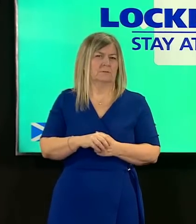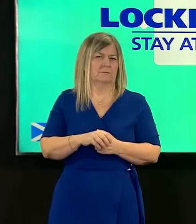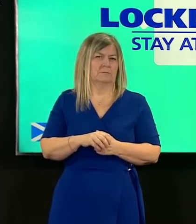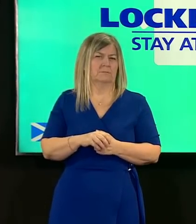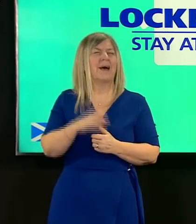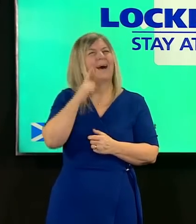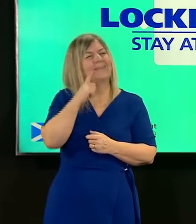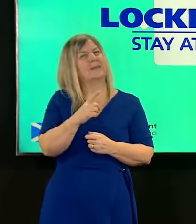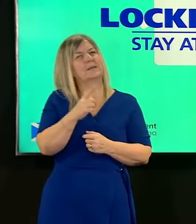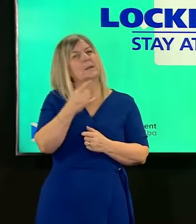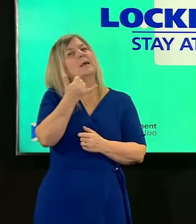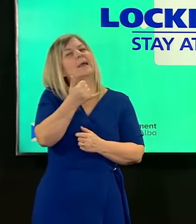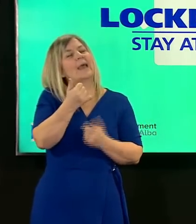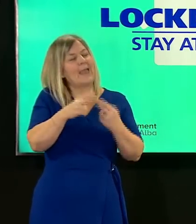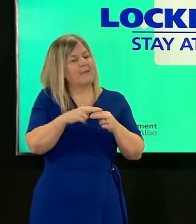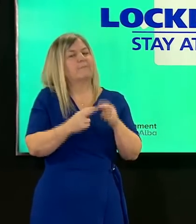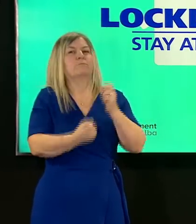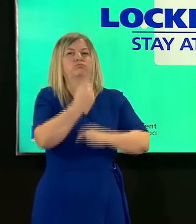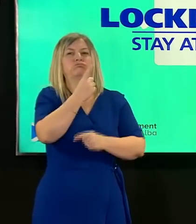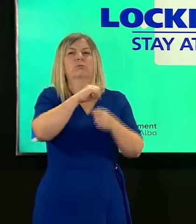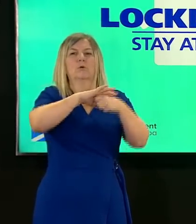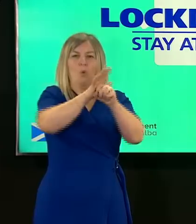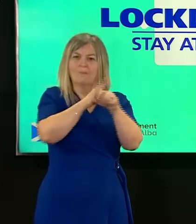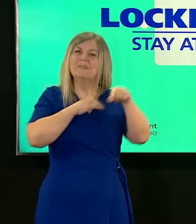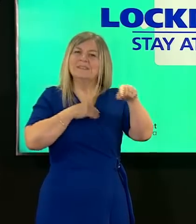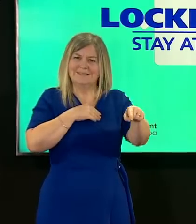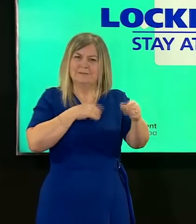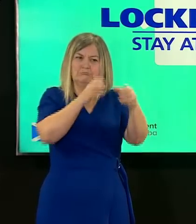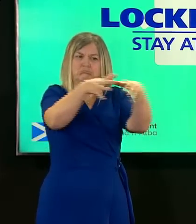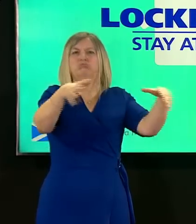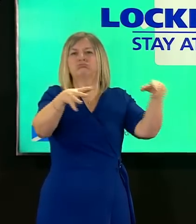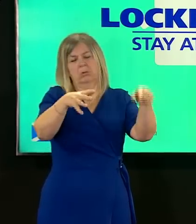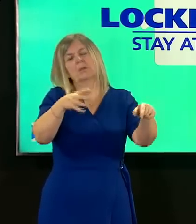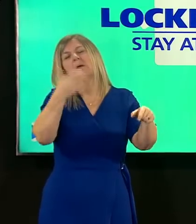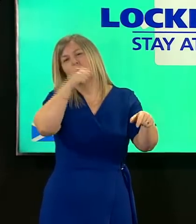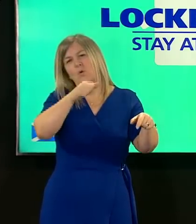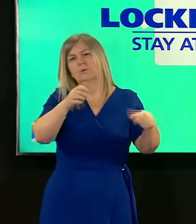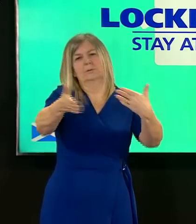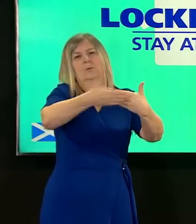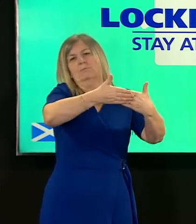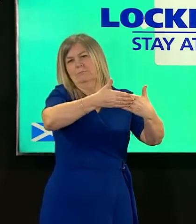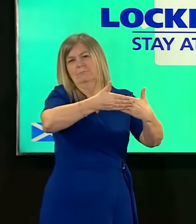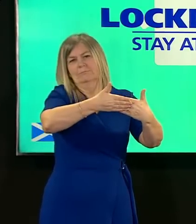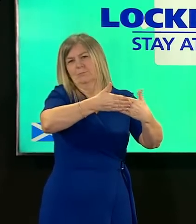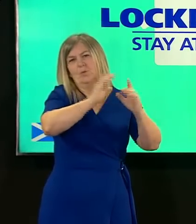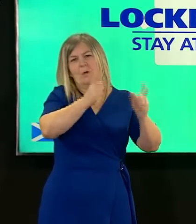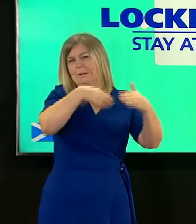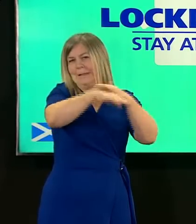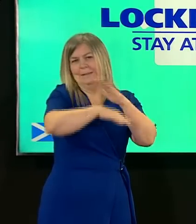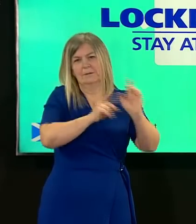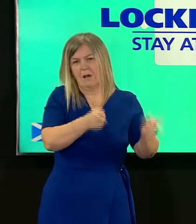itself an outbreak of Covid 19 where of course that's not possible but it is possible once the